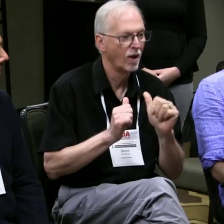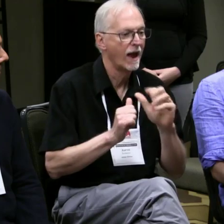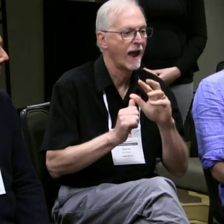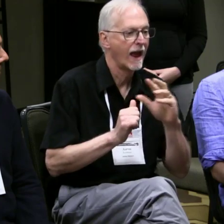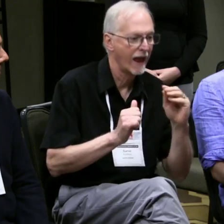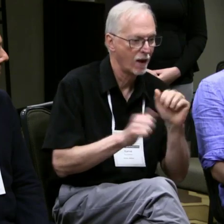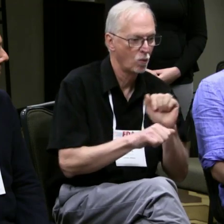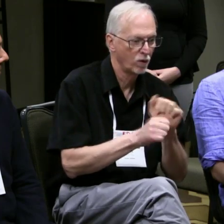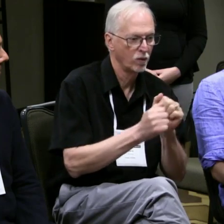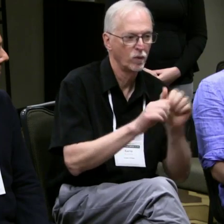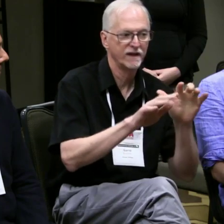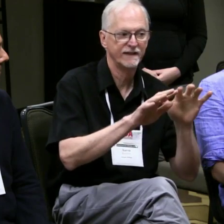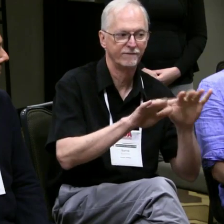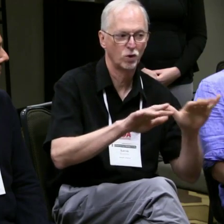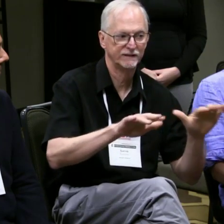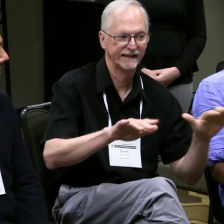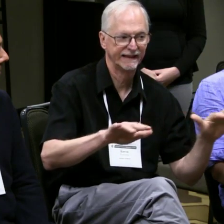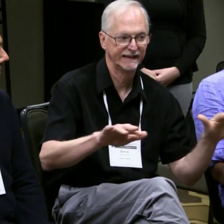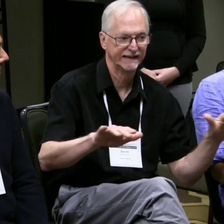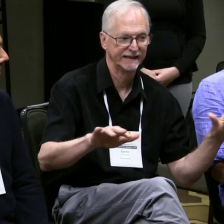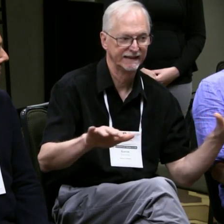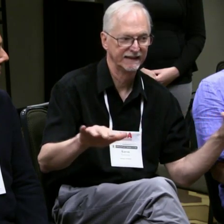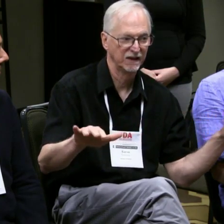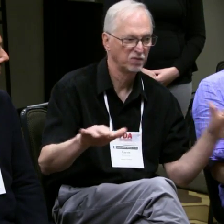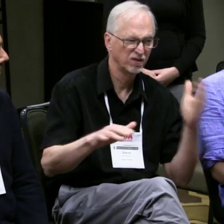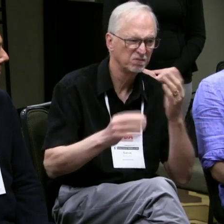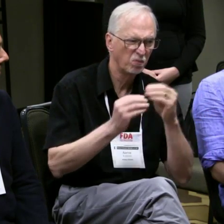So when you're learning theater, and you're working with a diverse